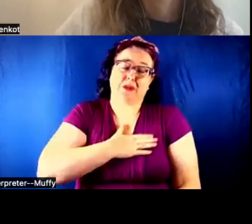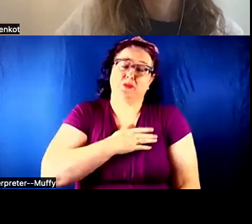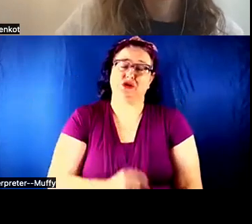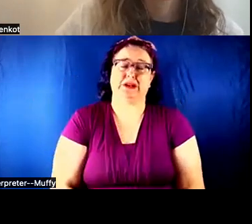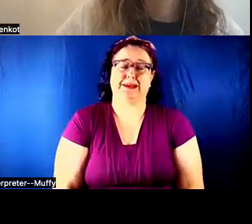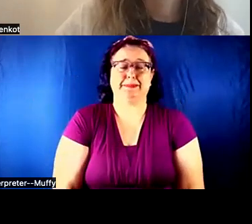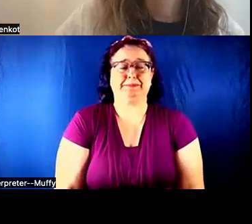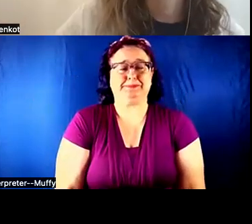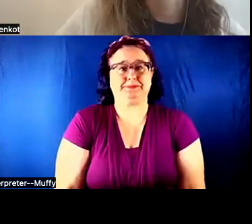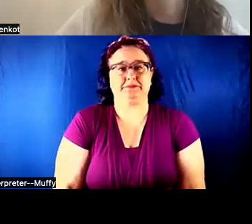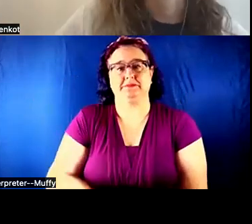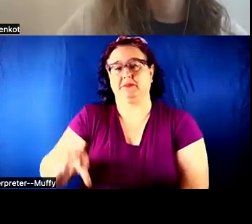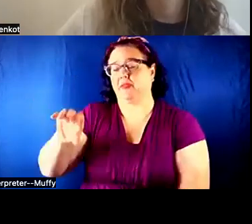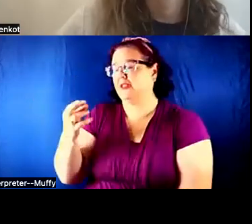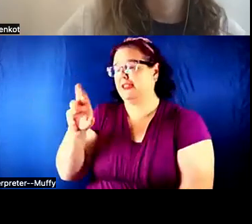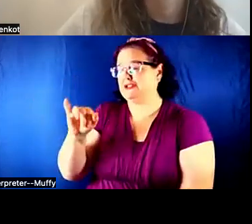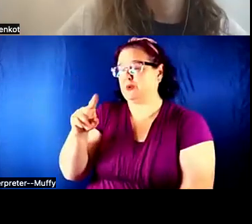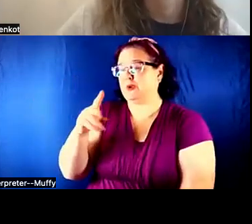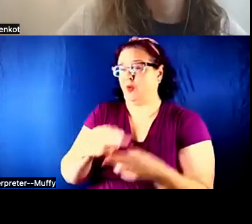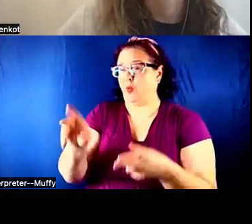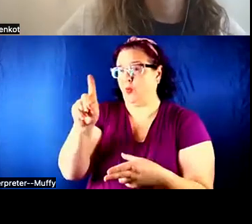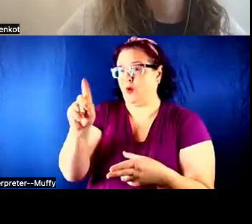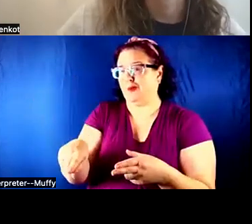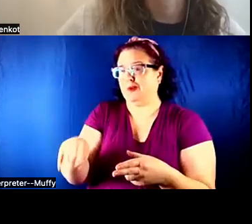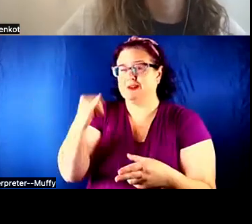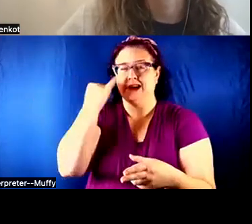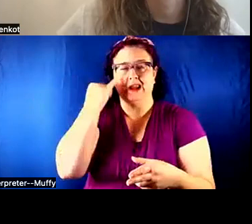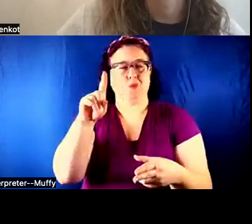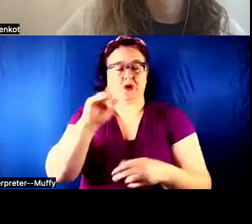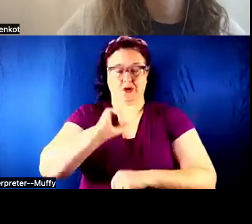Shiri: Here's a quick question. If we were to do something at a conference, like we were to give